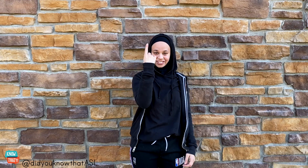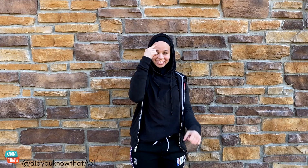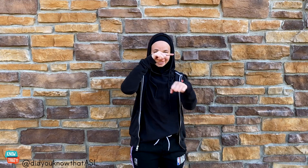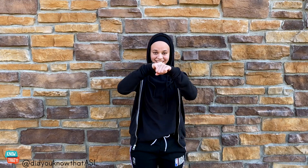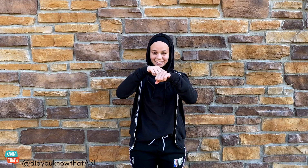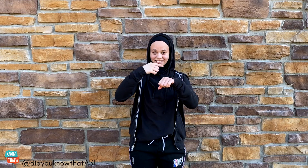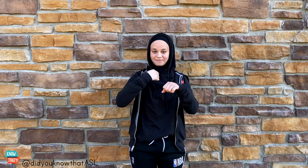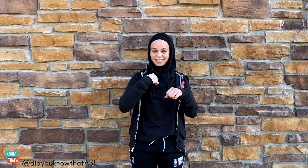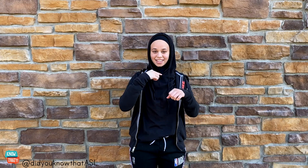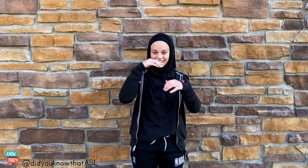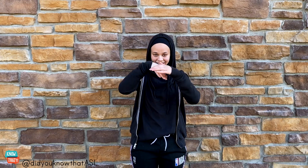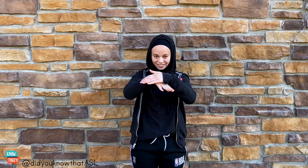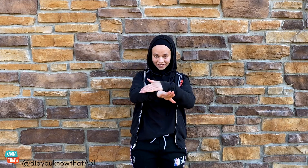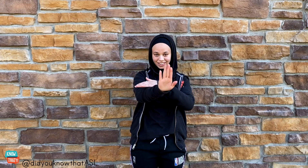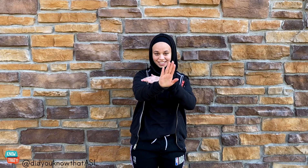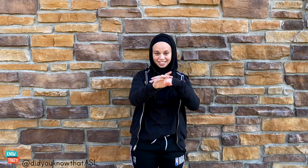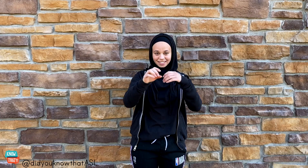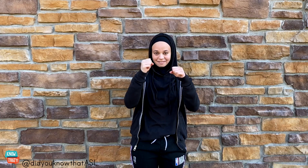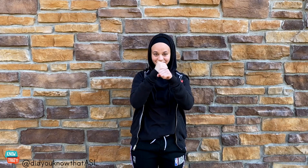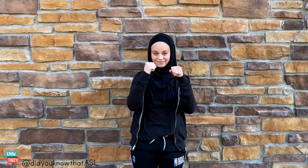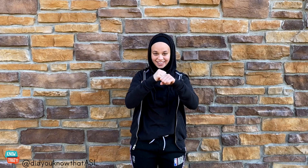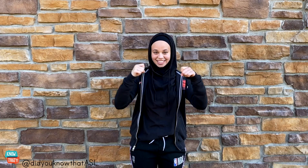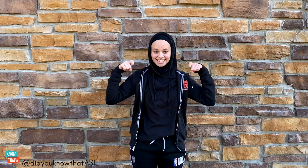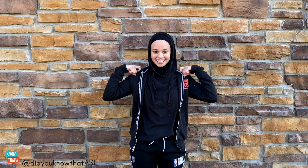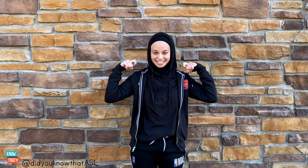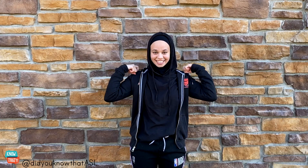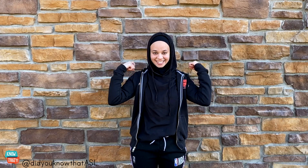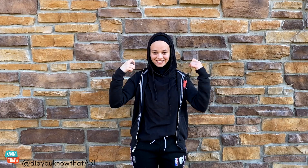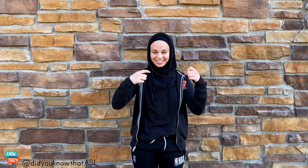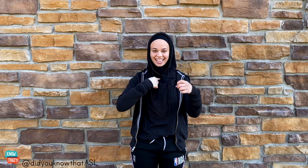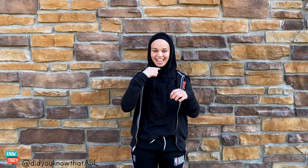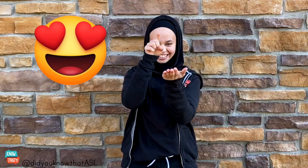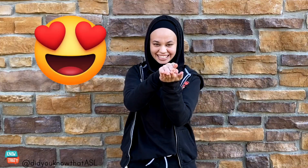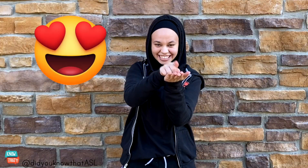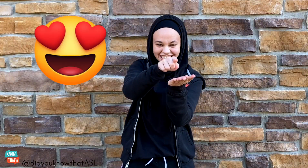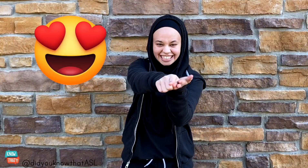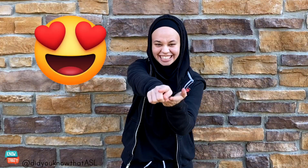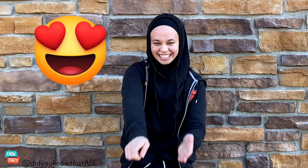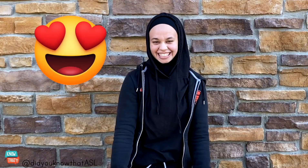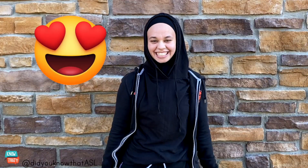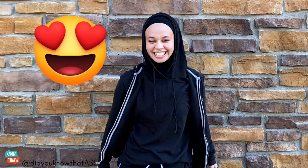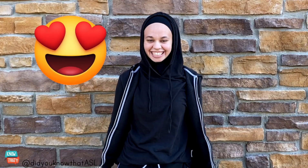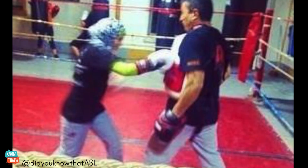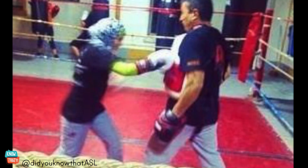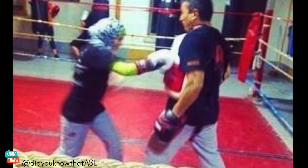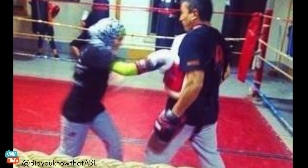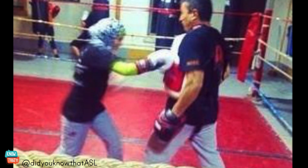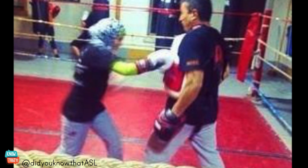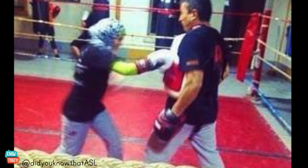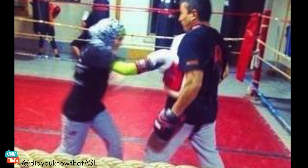The first time I walked into a boxing gym, I fell in love.